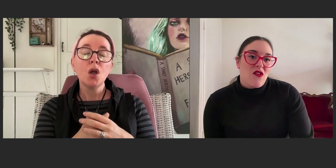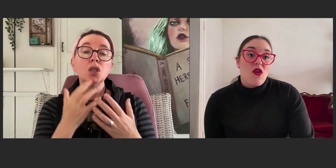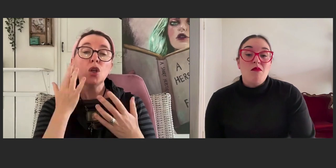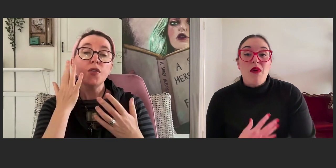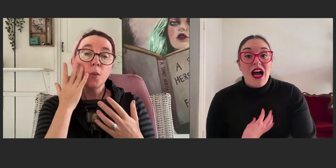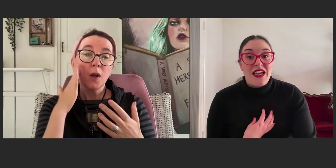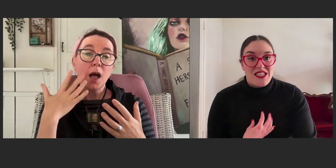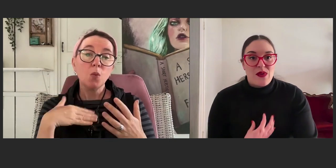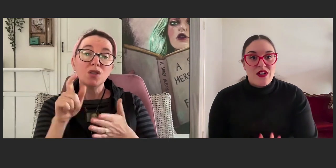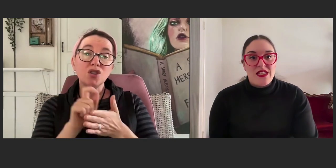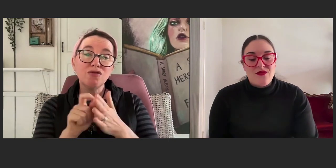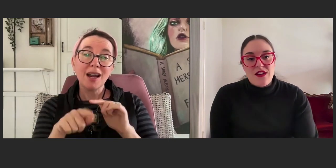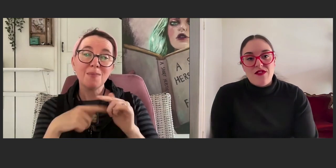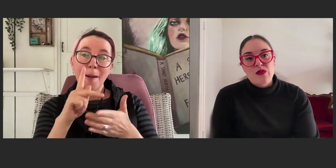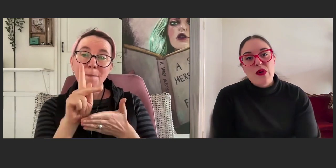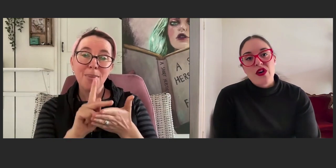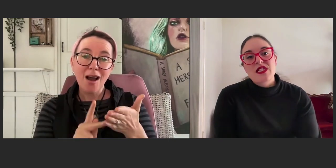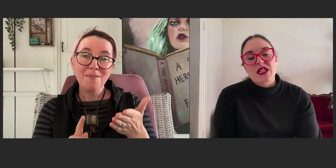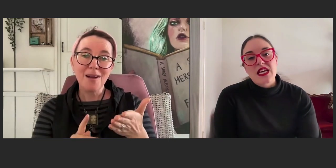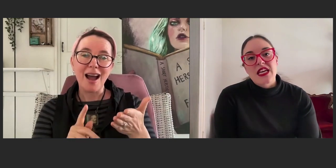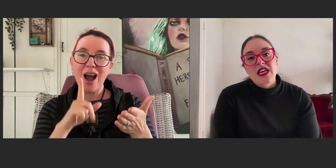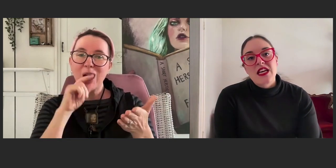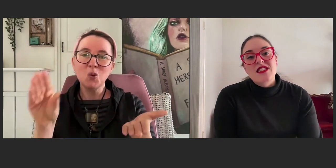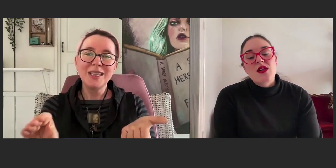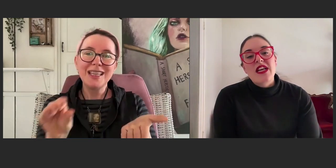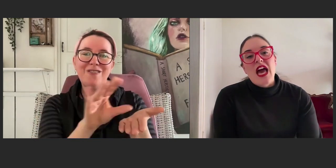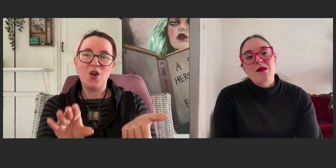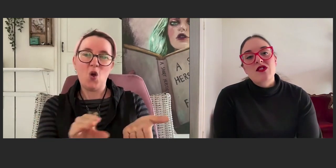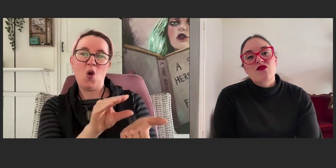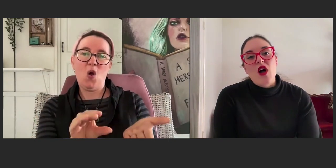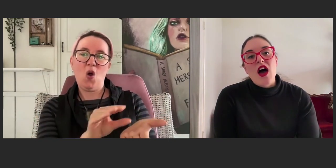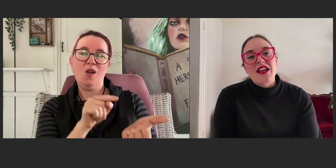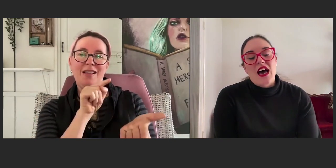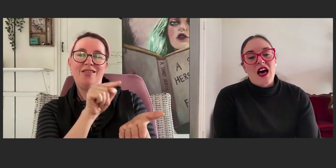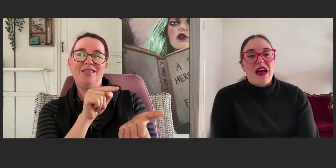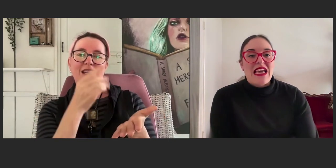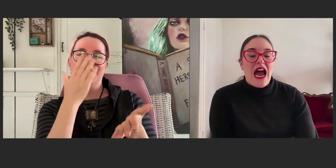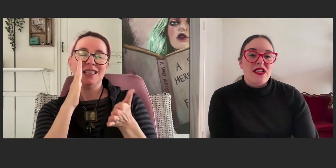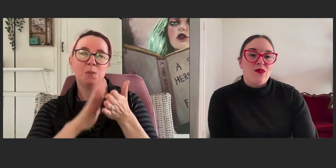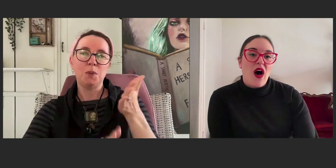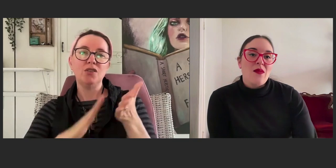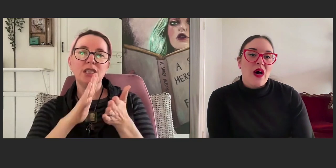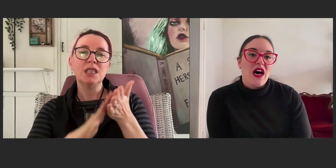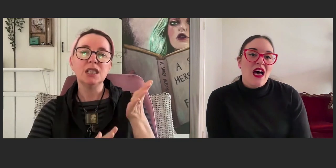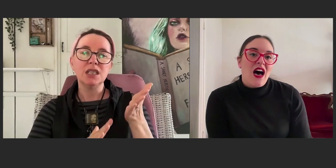or my experience of deafness personally. So, when it came to write my character Piper,